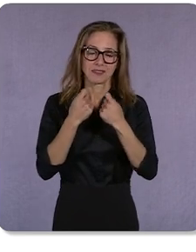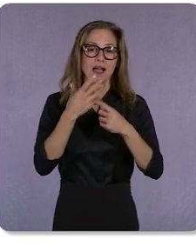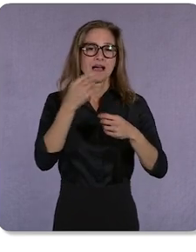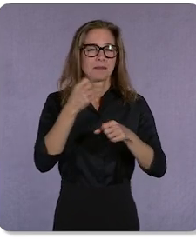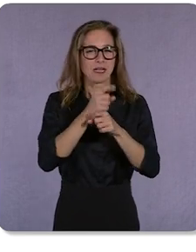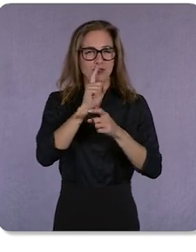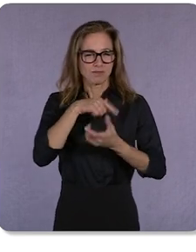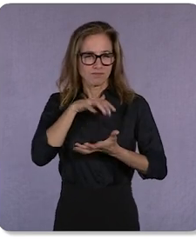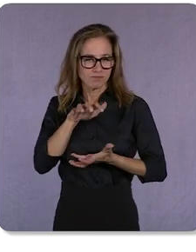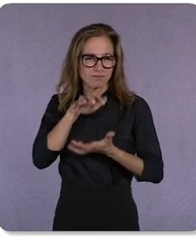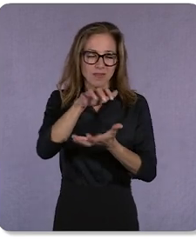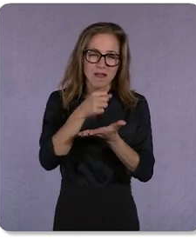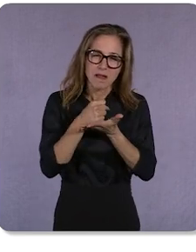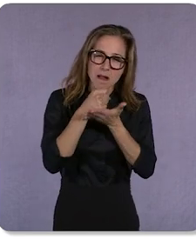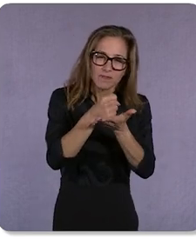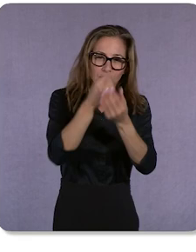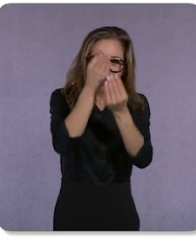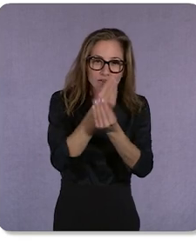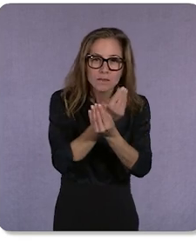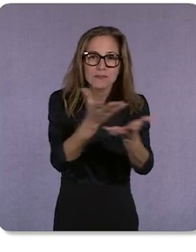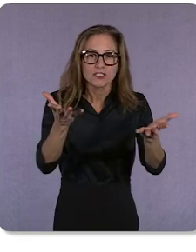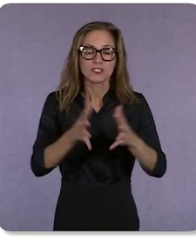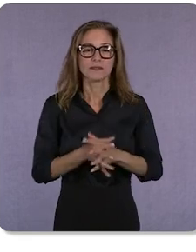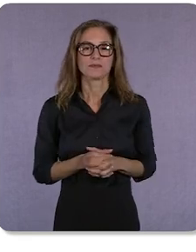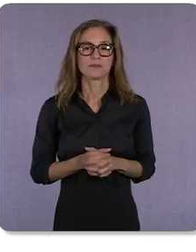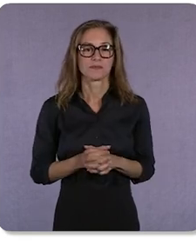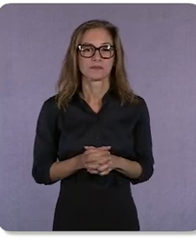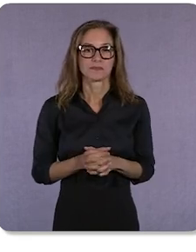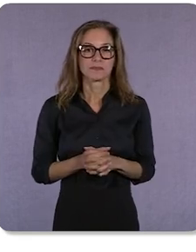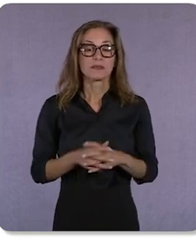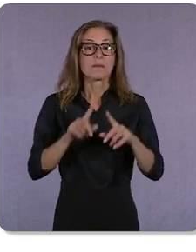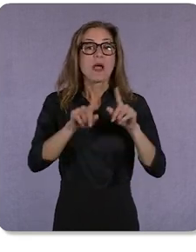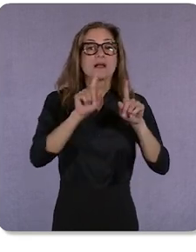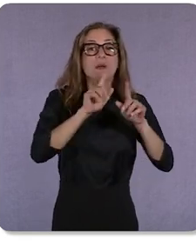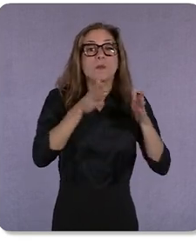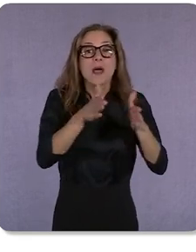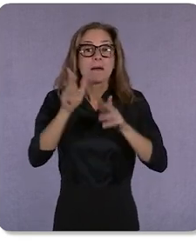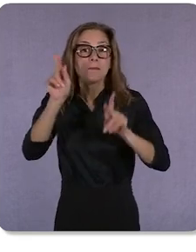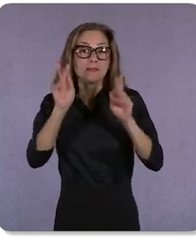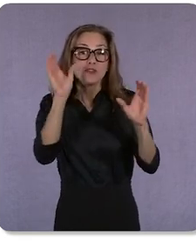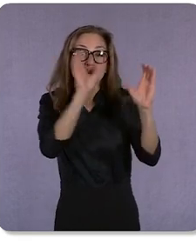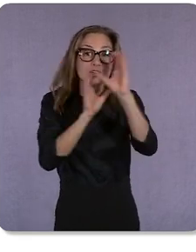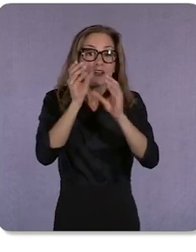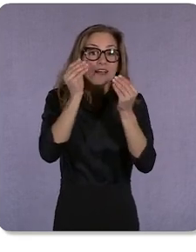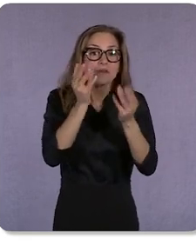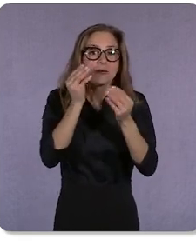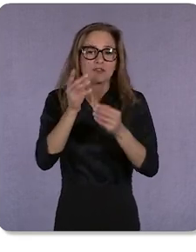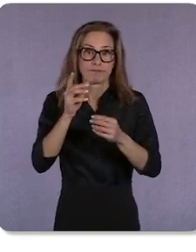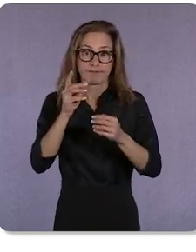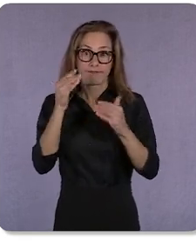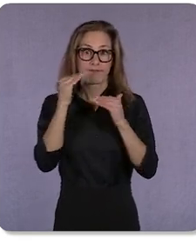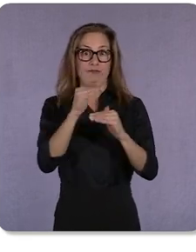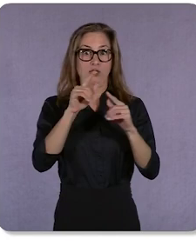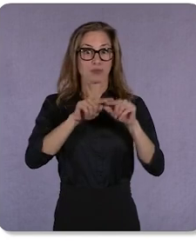the most helpful information possible. But the way people search for information shouldn’t be constrained by what they type into a search box.